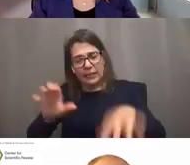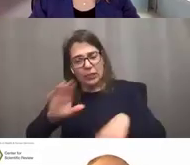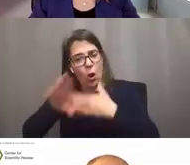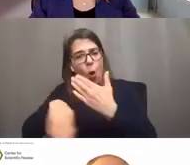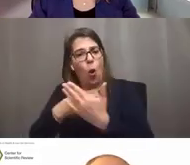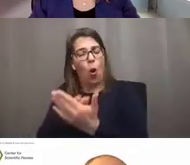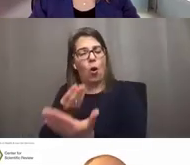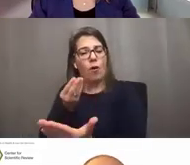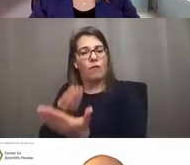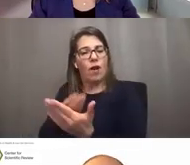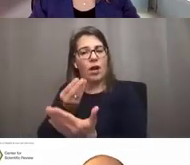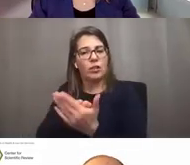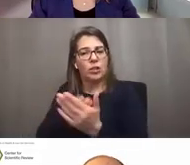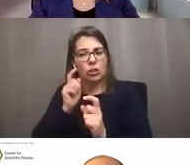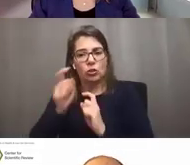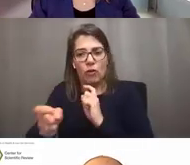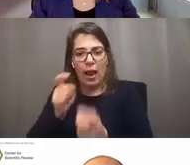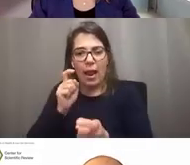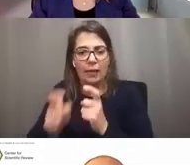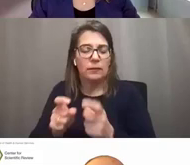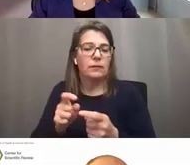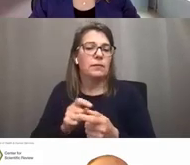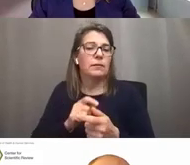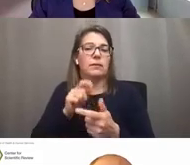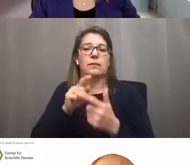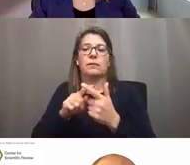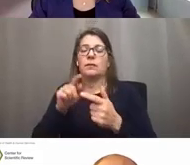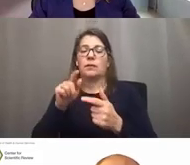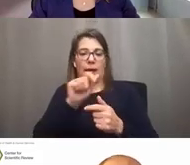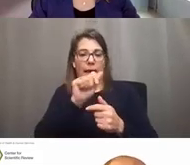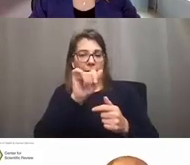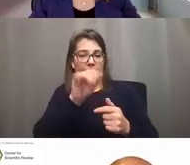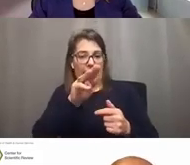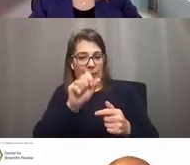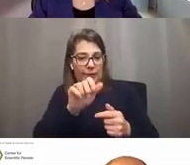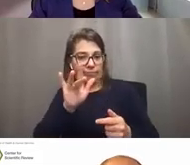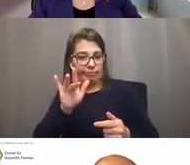Could be your abstract or specific aims and push the button. Next slide, please.